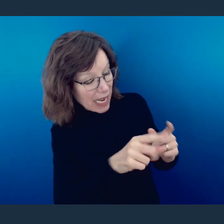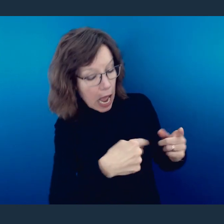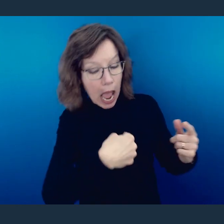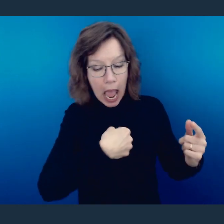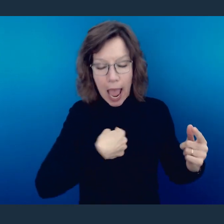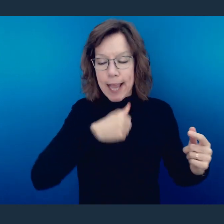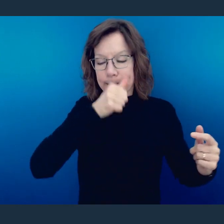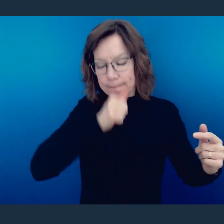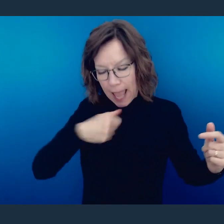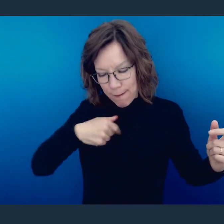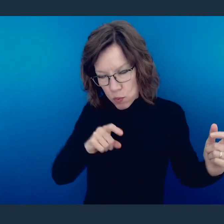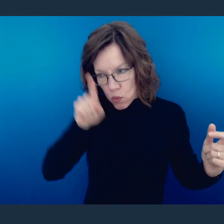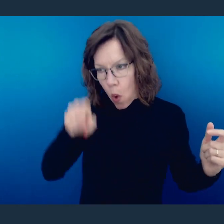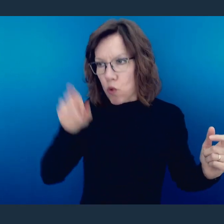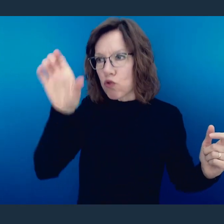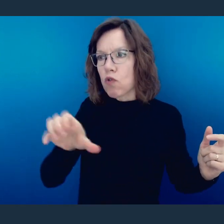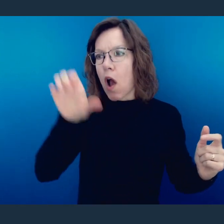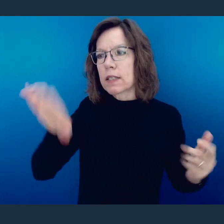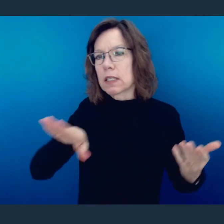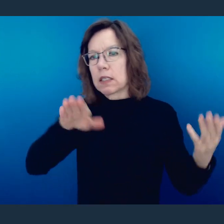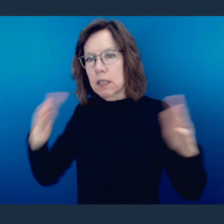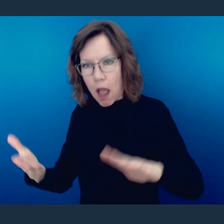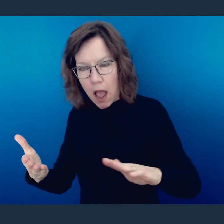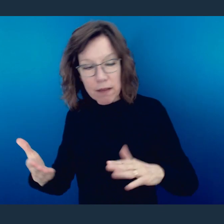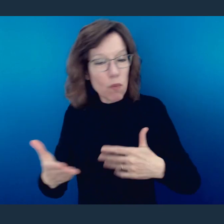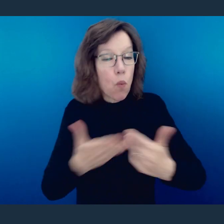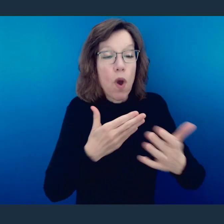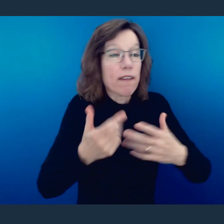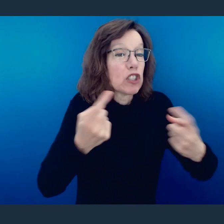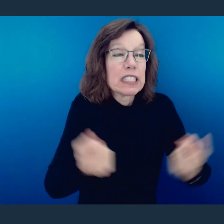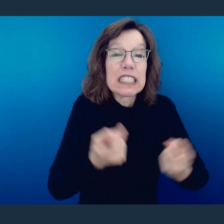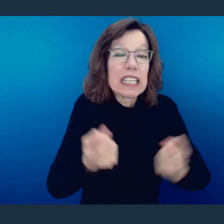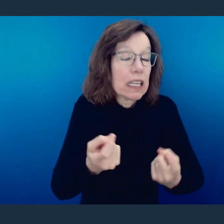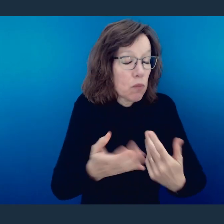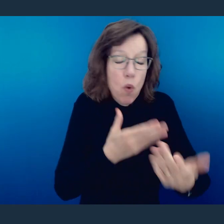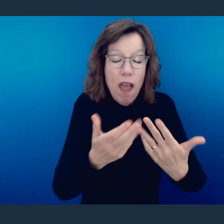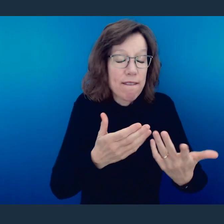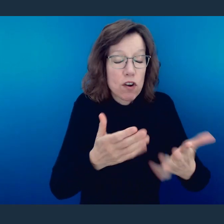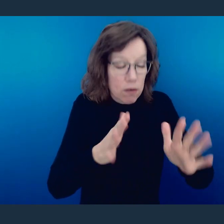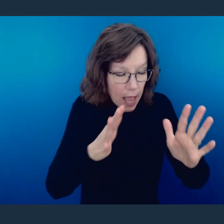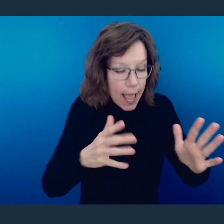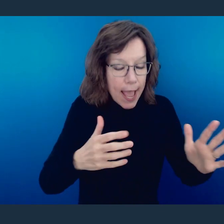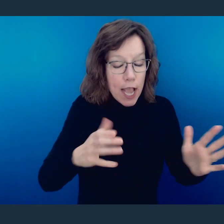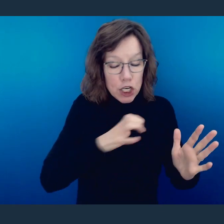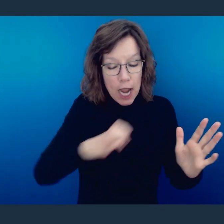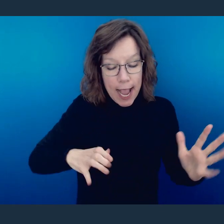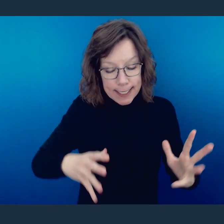or sinful state in scripture and apply whichever one applies to you or me and understand that